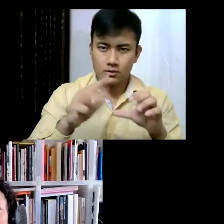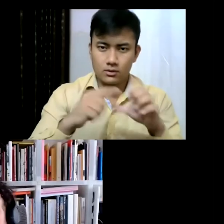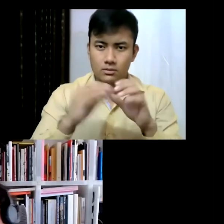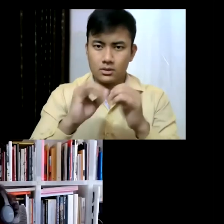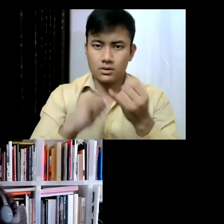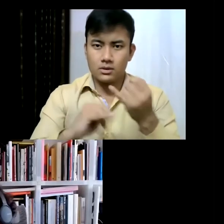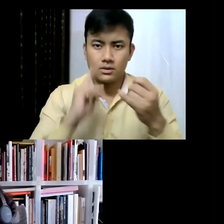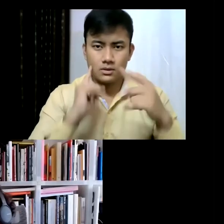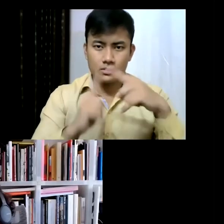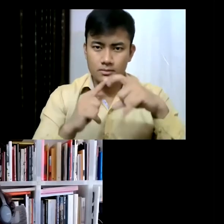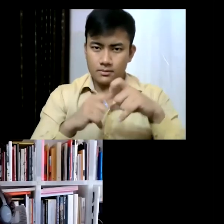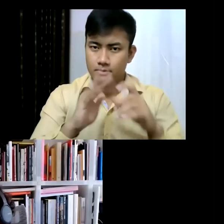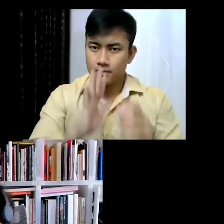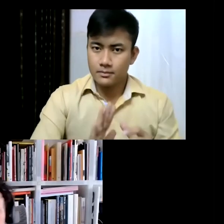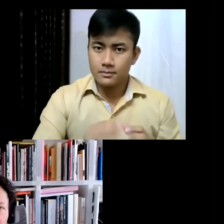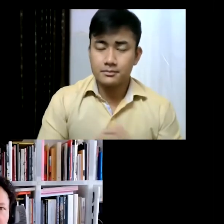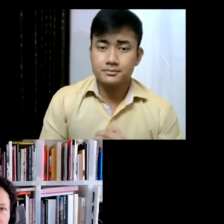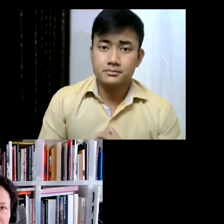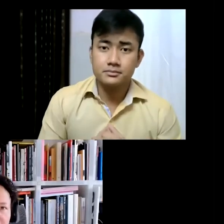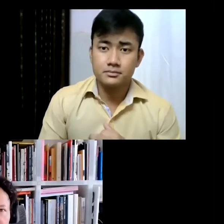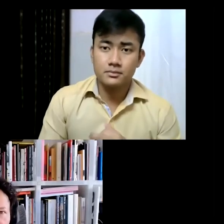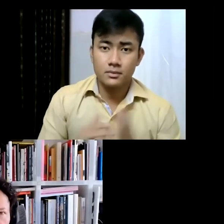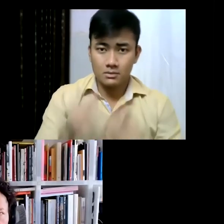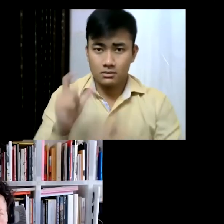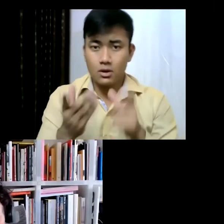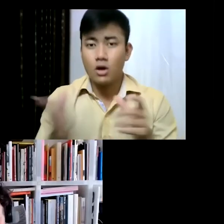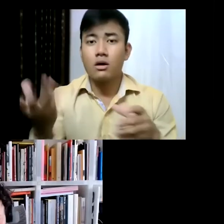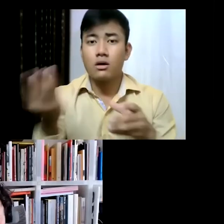umm... to participate. You know there is a national pavilion. I don't know